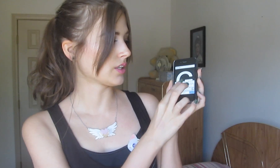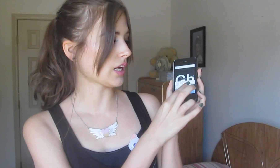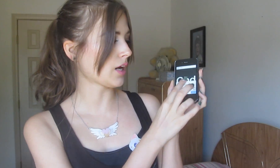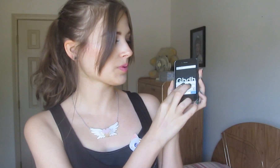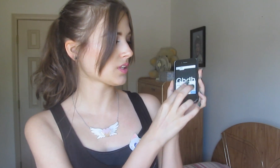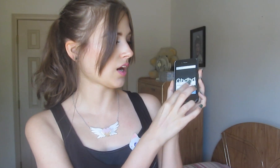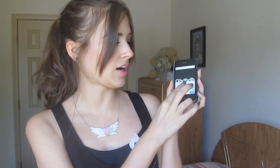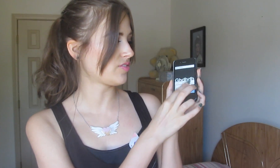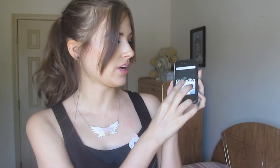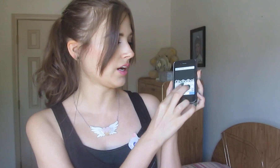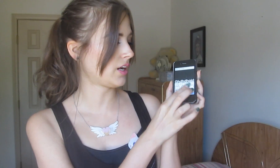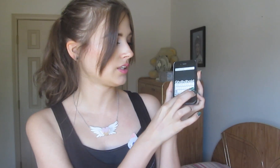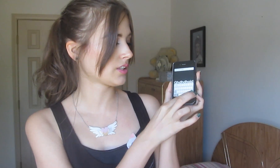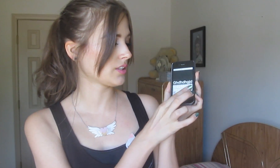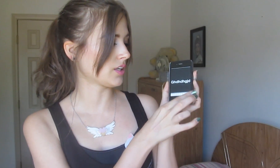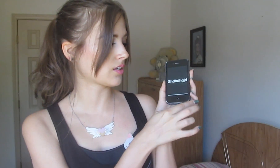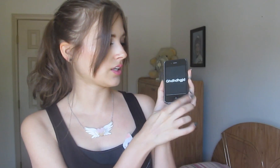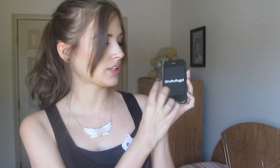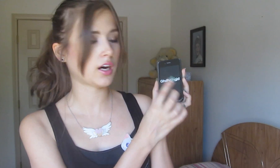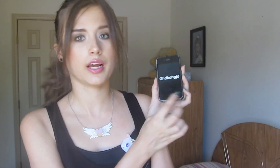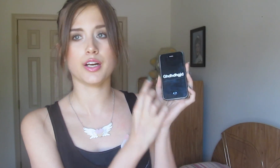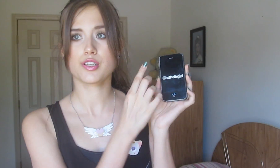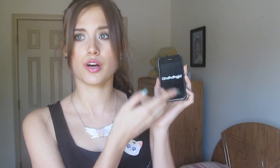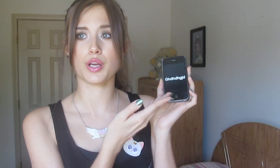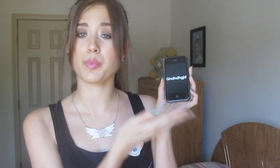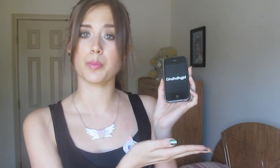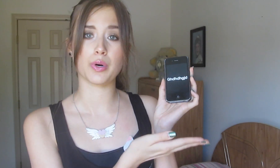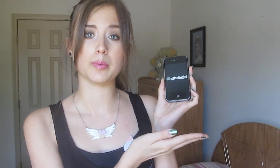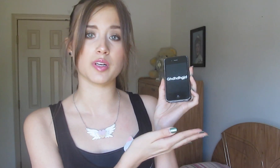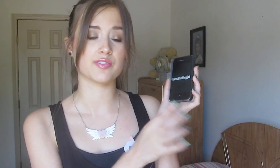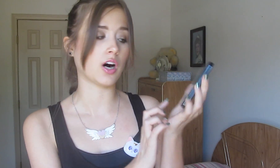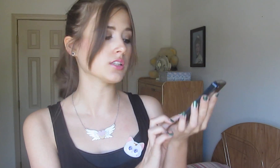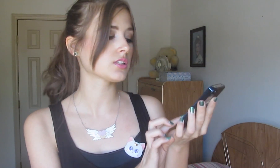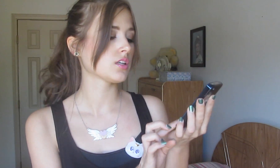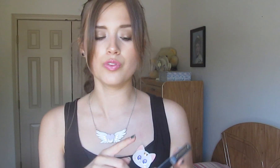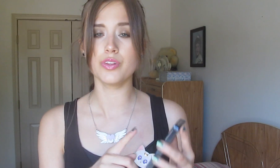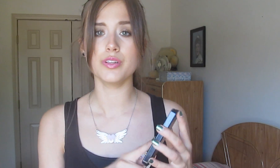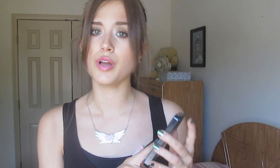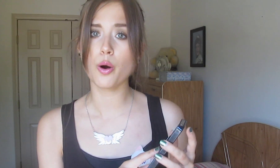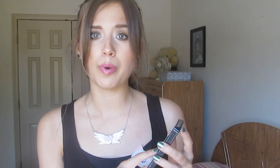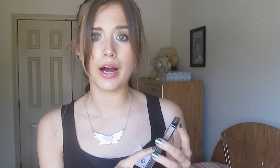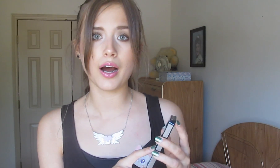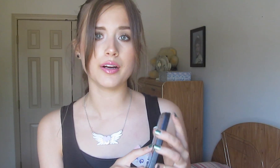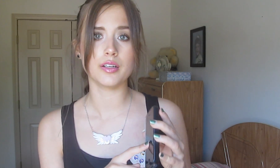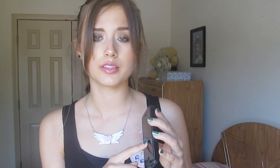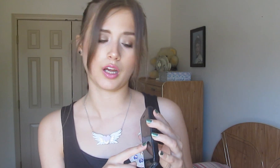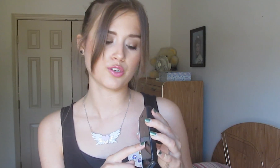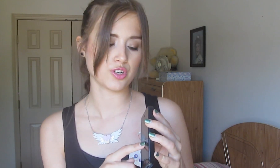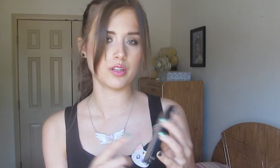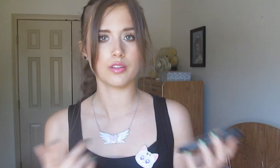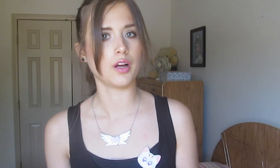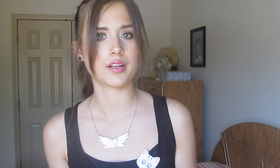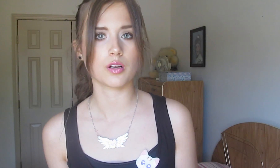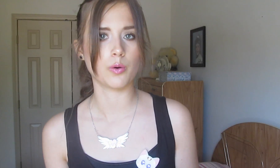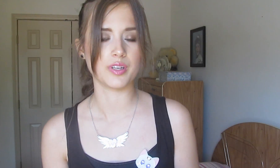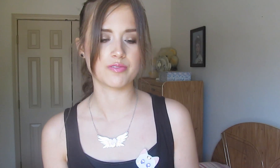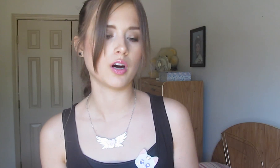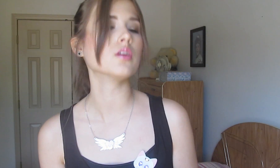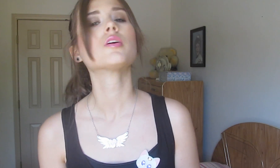You type stuff and you click “done” and it shows up in a pretty big font. The Notepad section. That’s always fine.